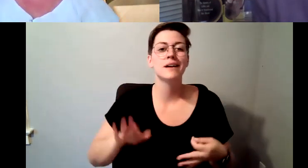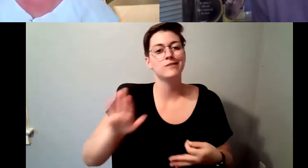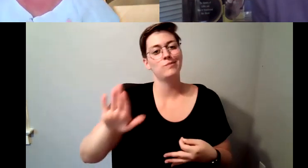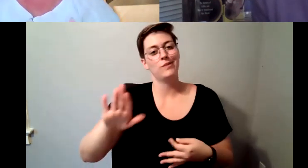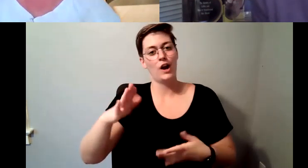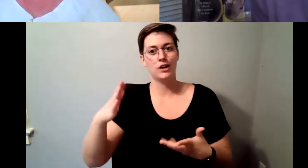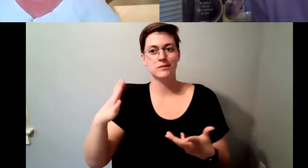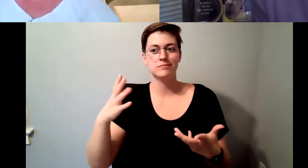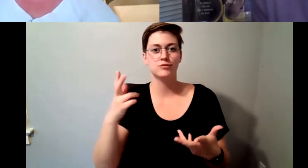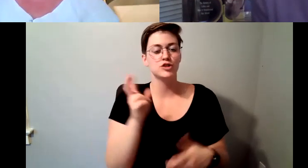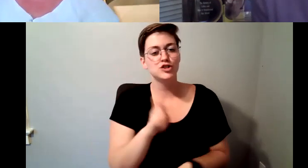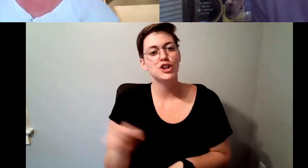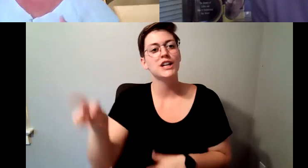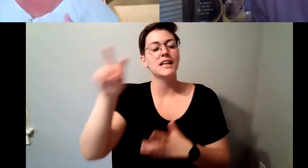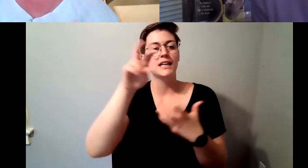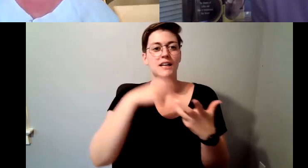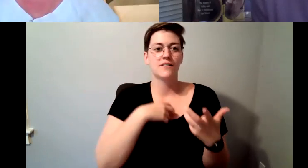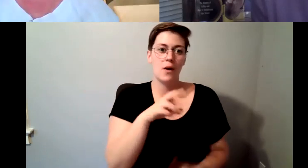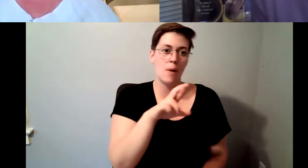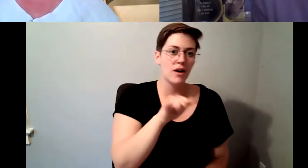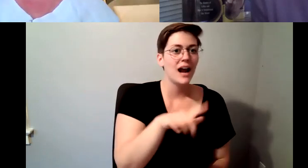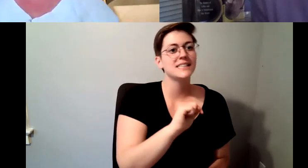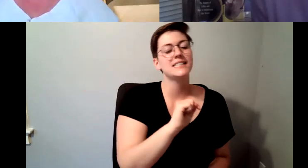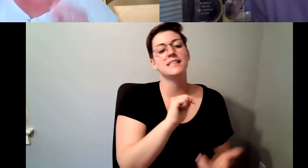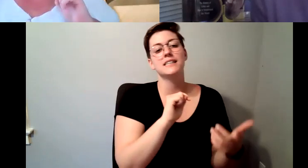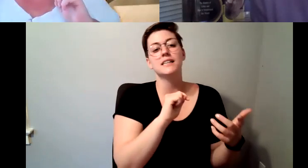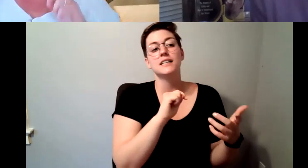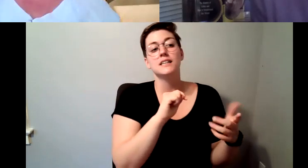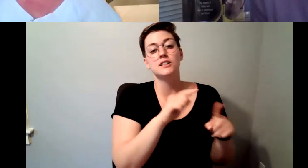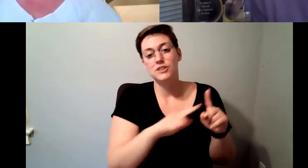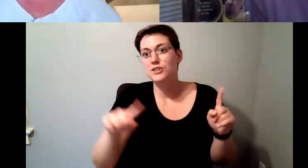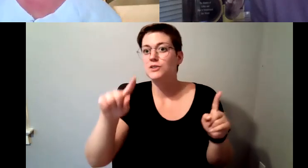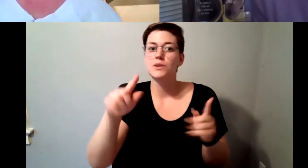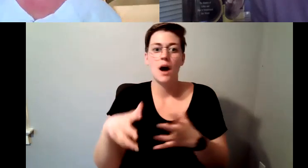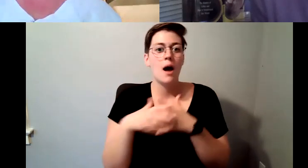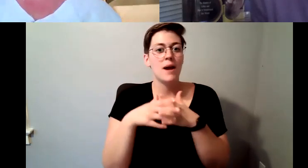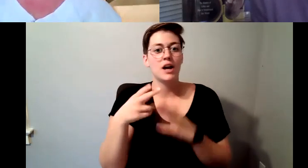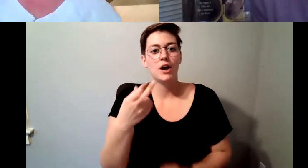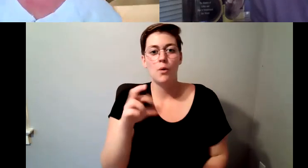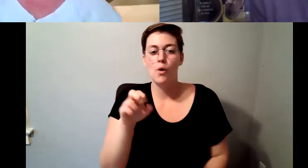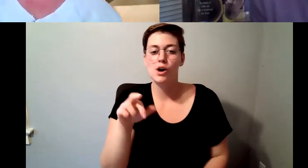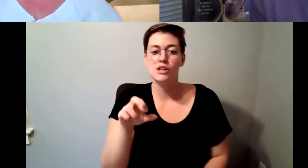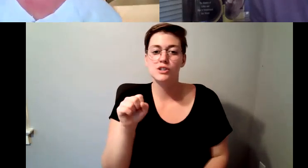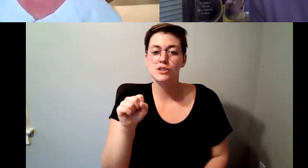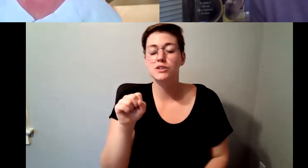on American Horror Story and Netflix to claim The Prom and many others, the registration